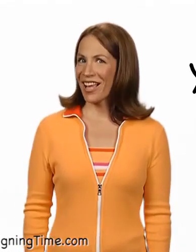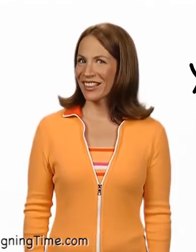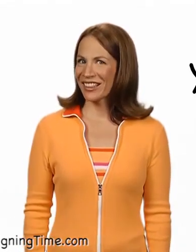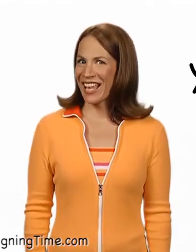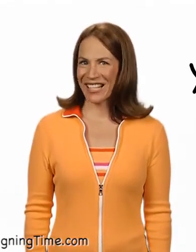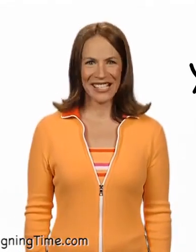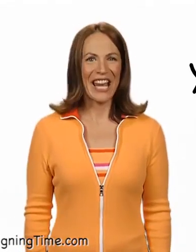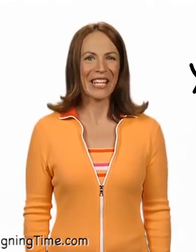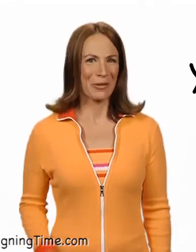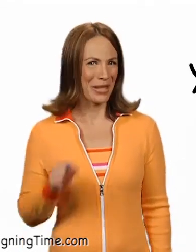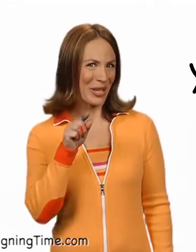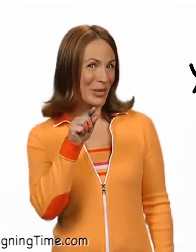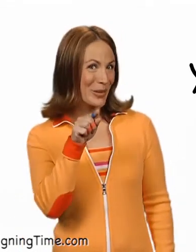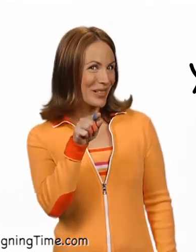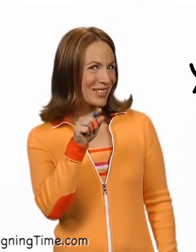I like signing with you!